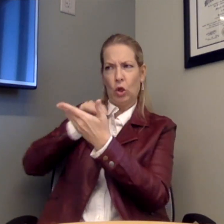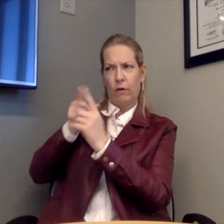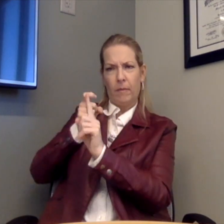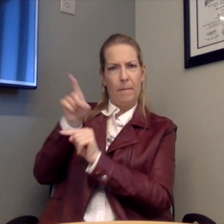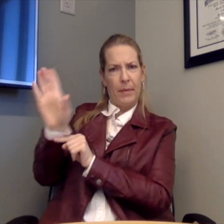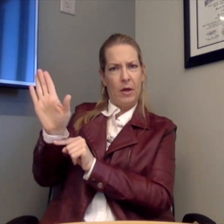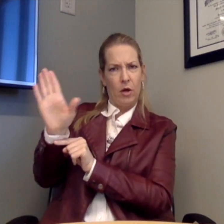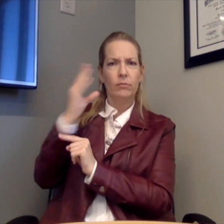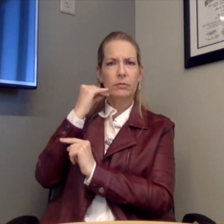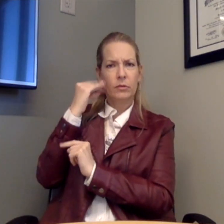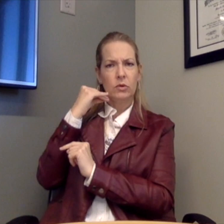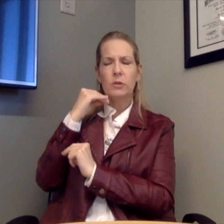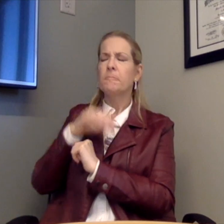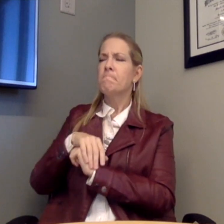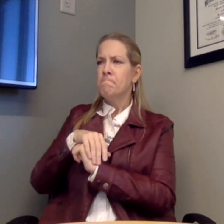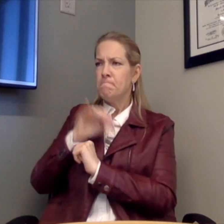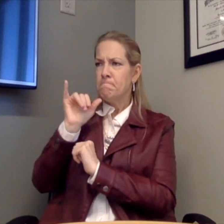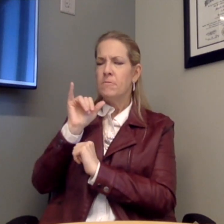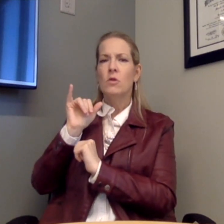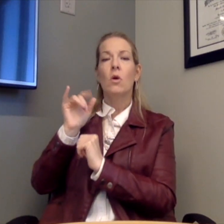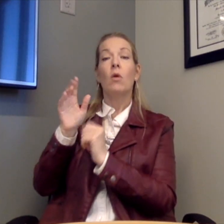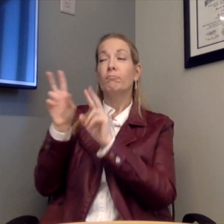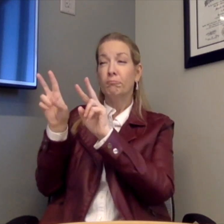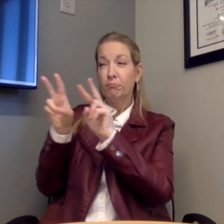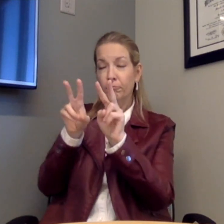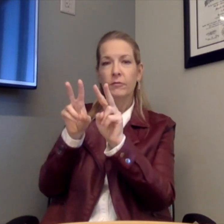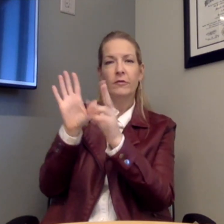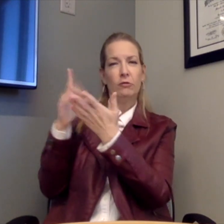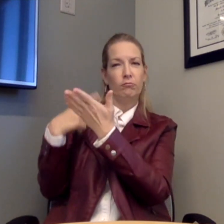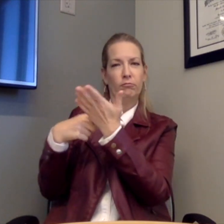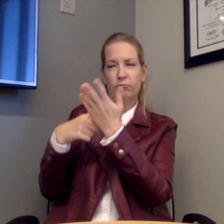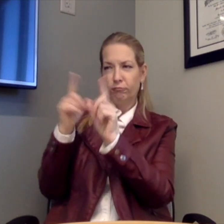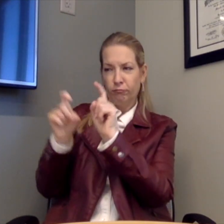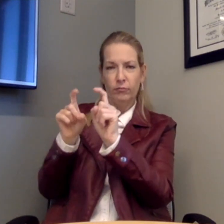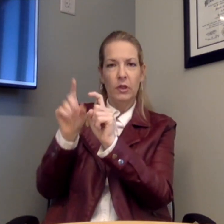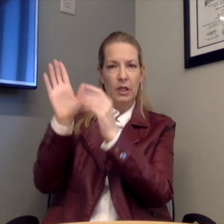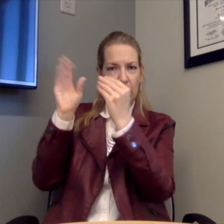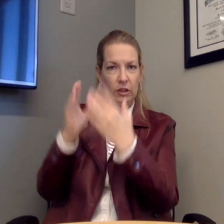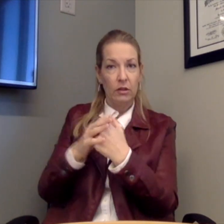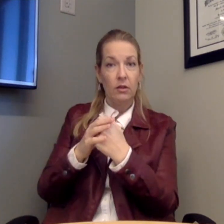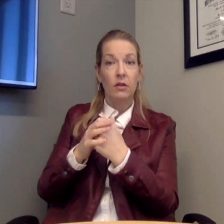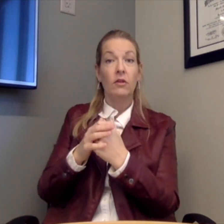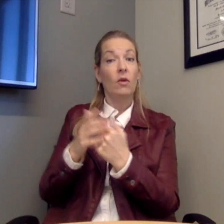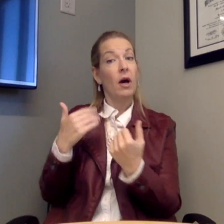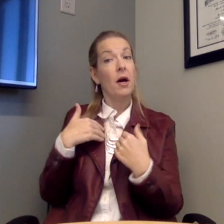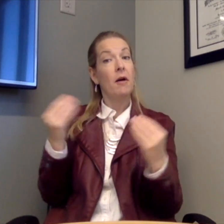learn from their experiences? So, I observed, discussed, asked some questions of their